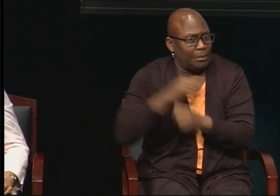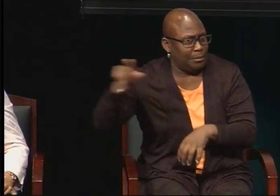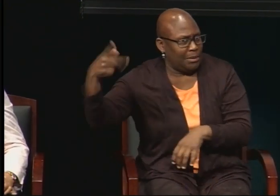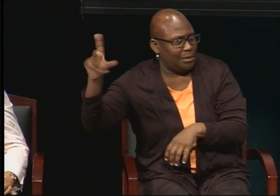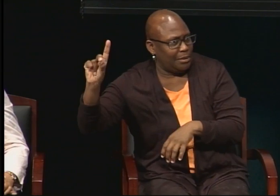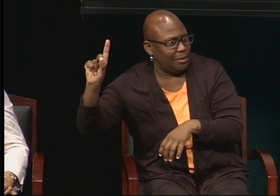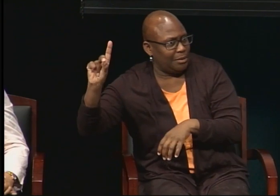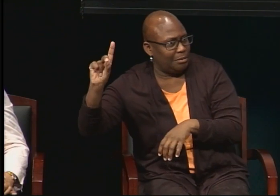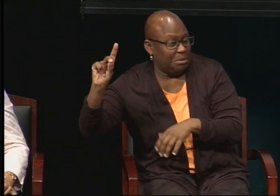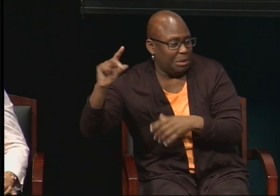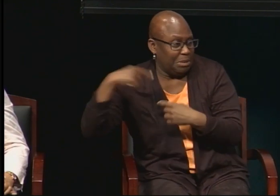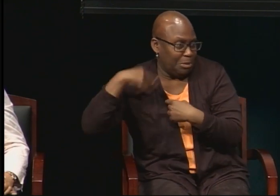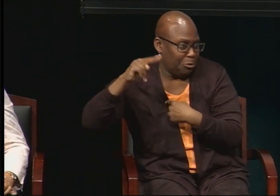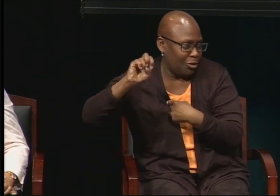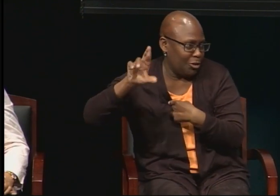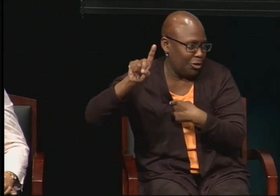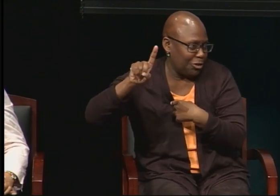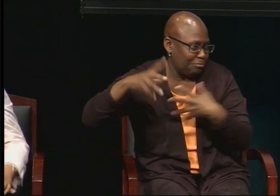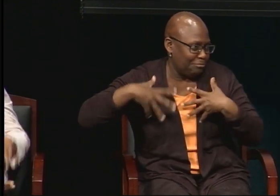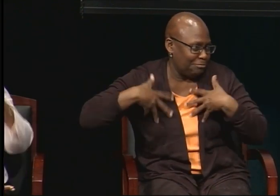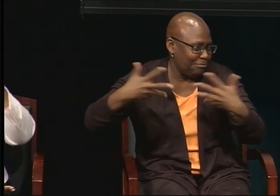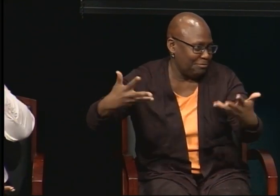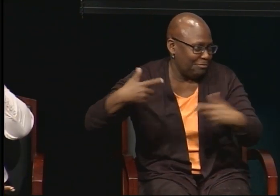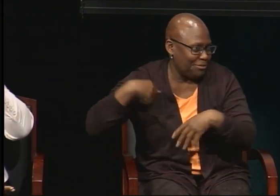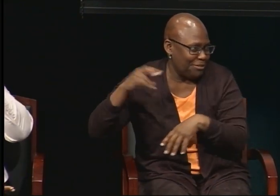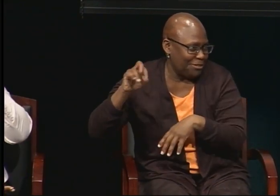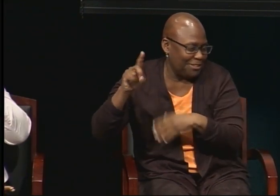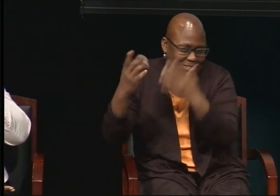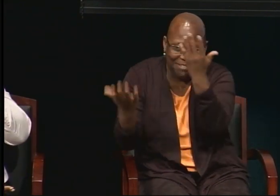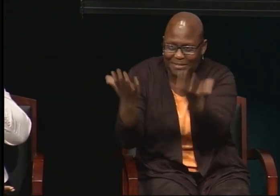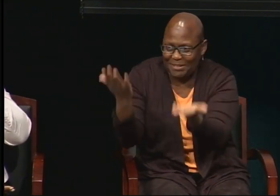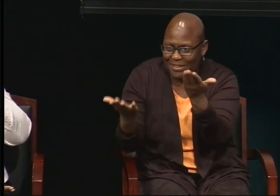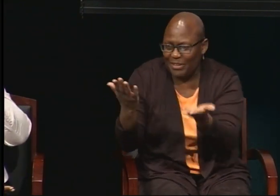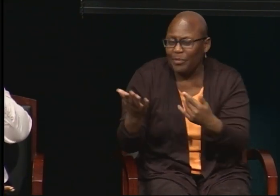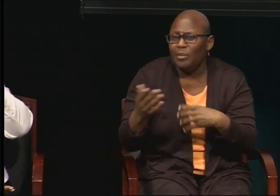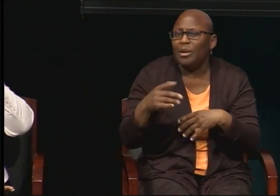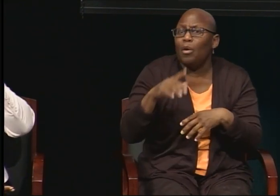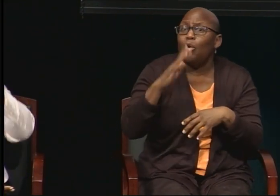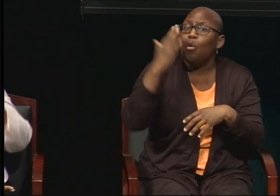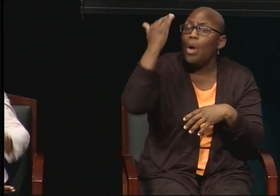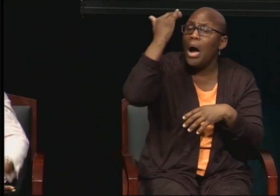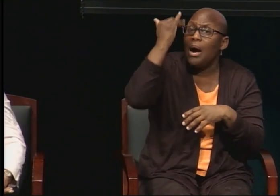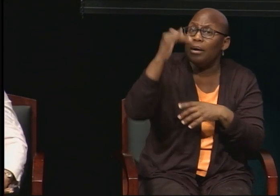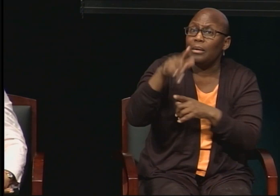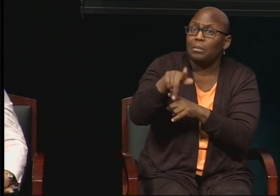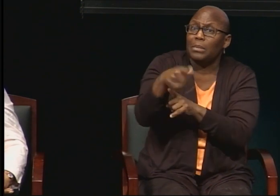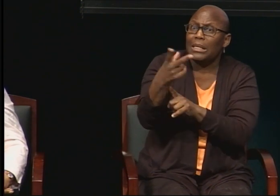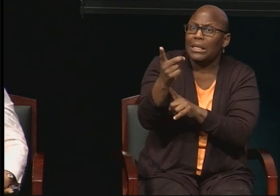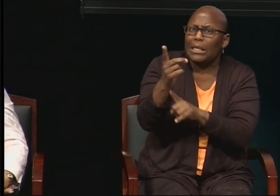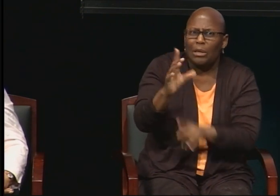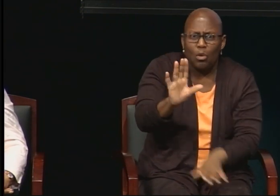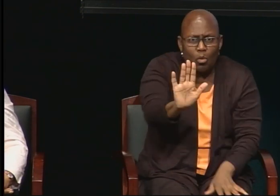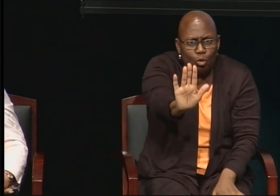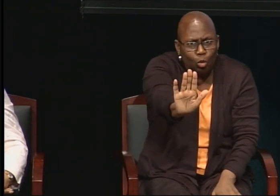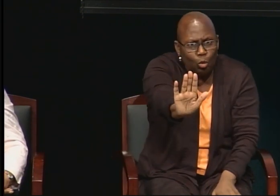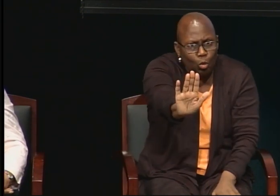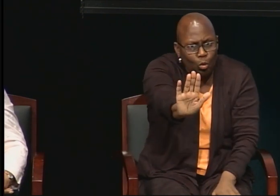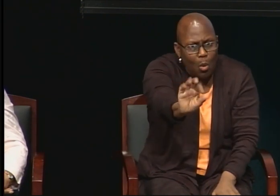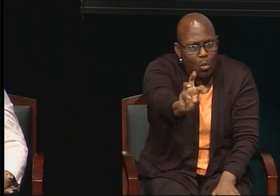But the reason why I value a PhD so much is because a PhD is a reflection of my own thinking, my own research.